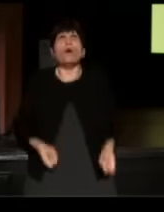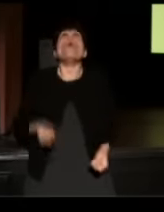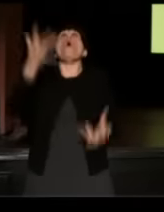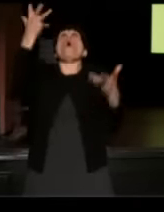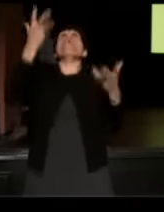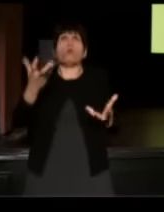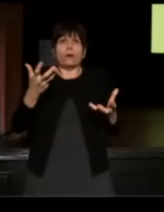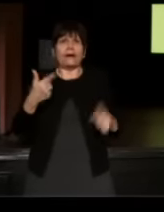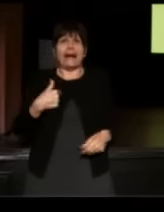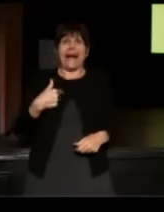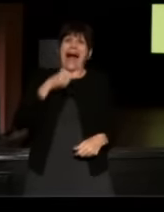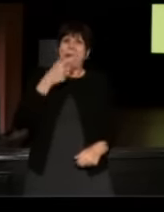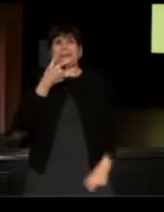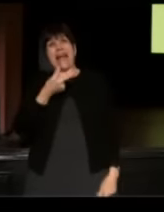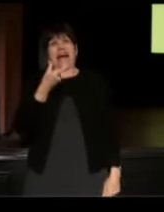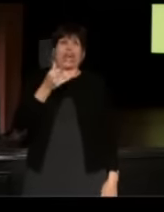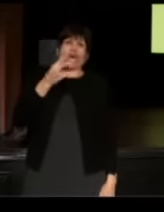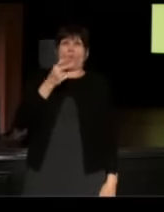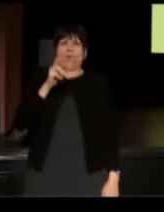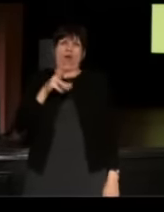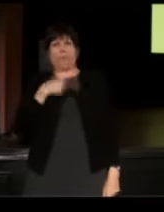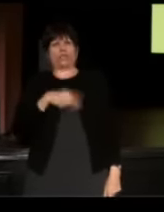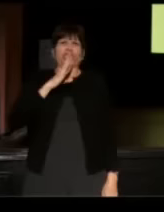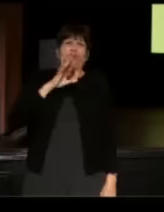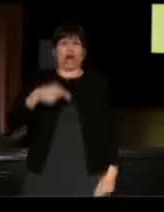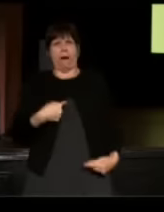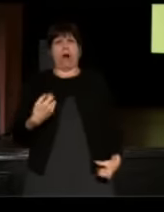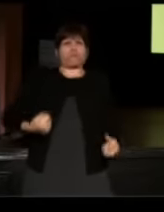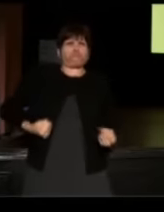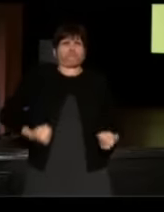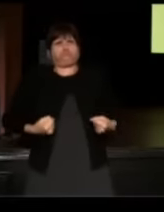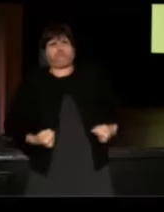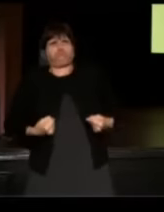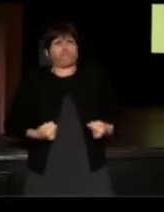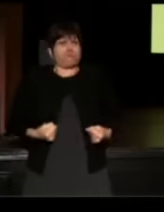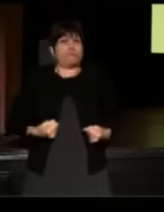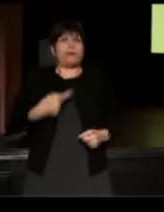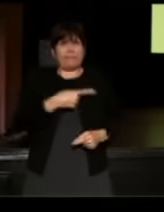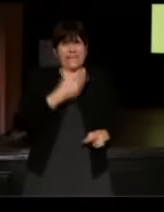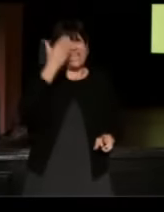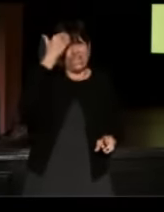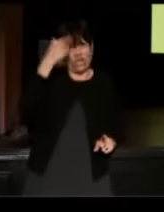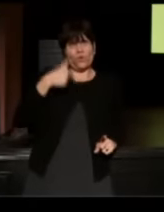"I'm not a queer! What's he talking about?" But he knew where I was headed,